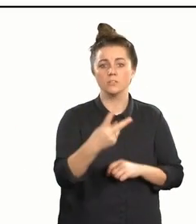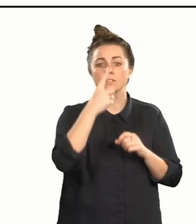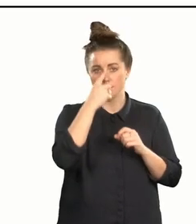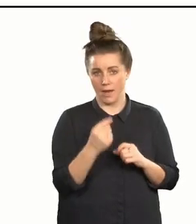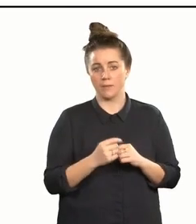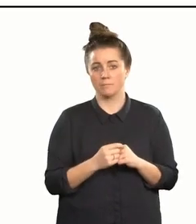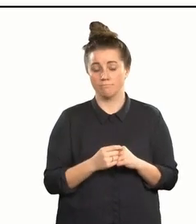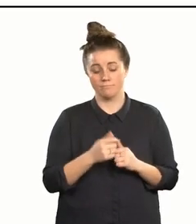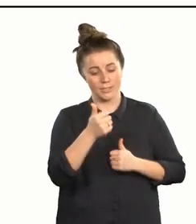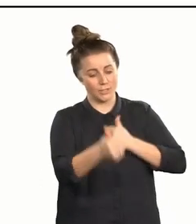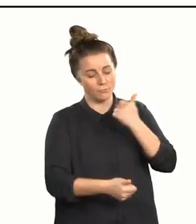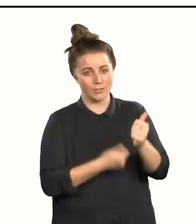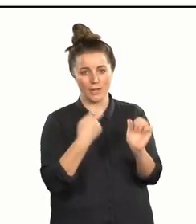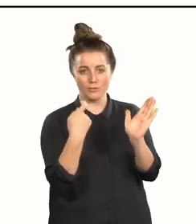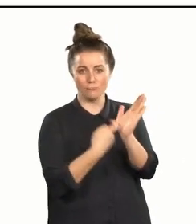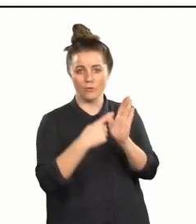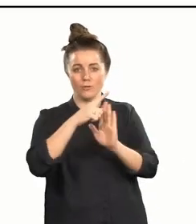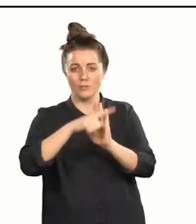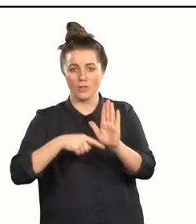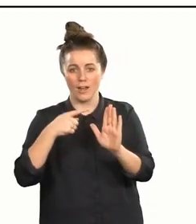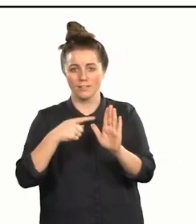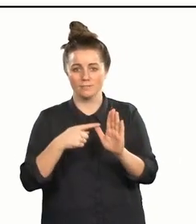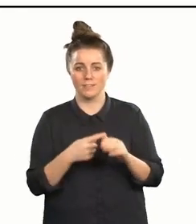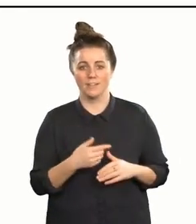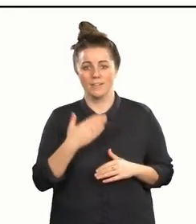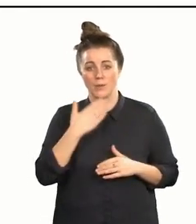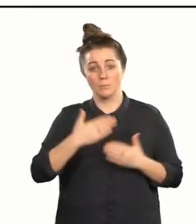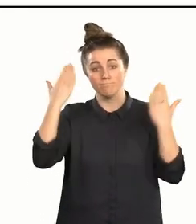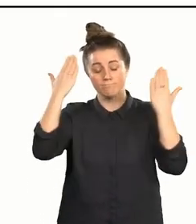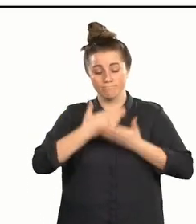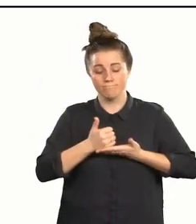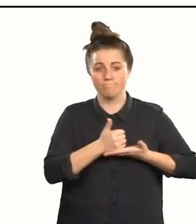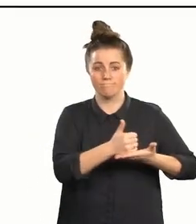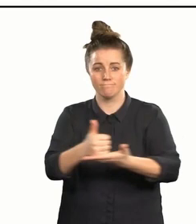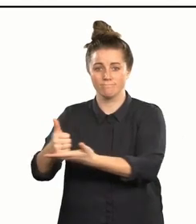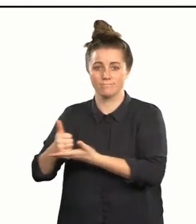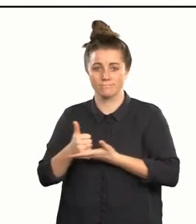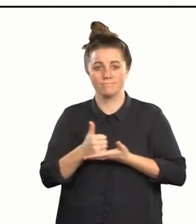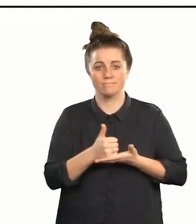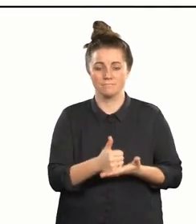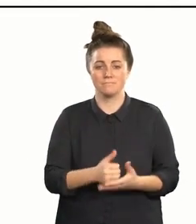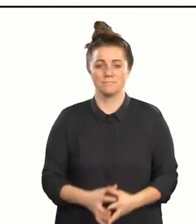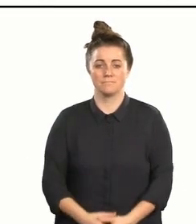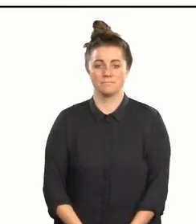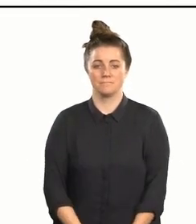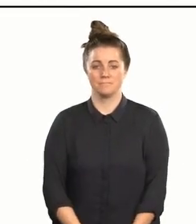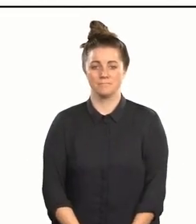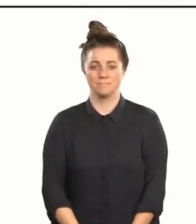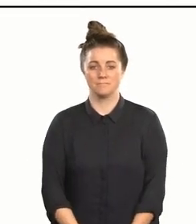Congratulations, Rue-Jade. Na reira tātou ma, tēnā koutou, tēnā koutou, tēnā tātou katoa — therefore, greetings to you all.